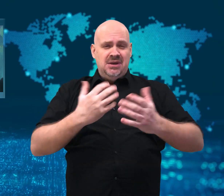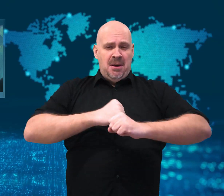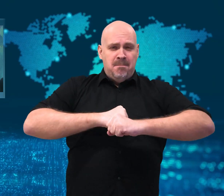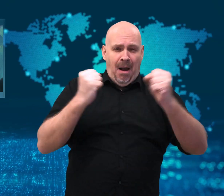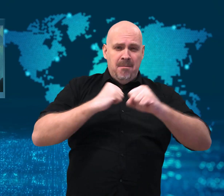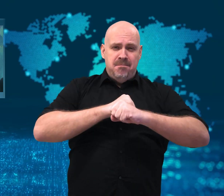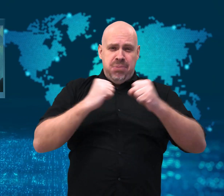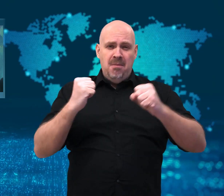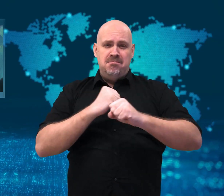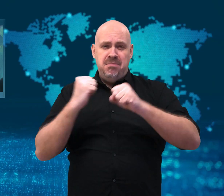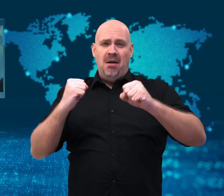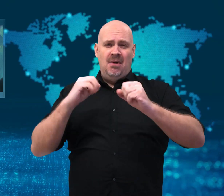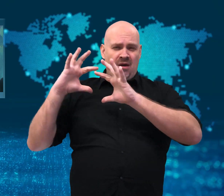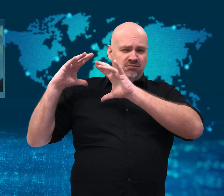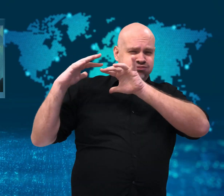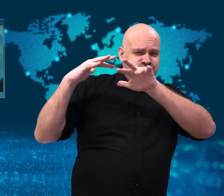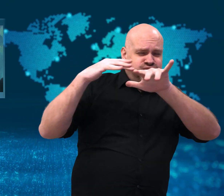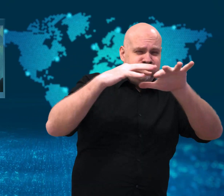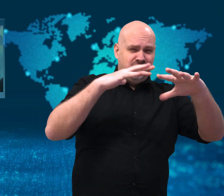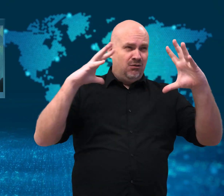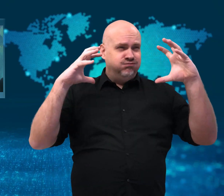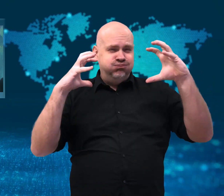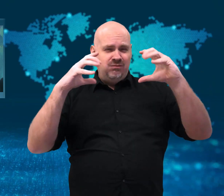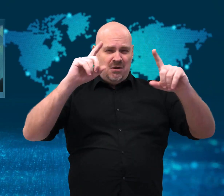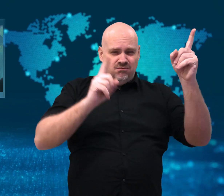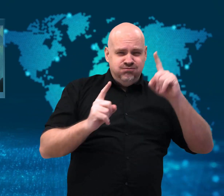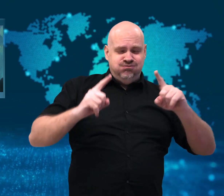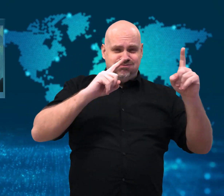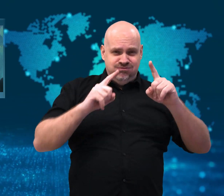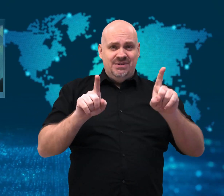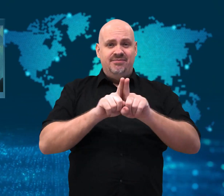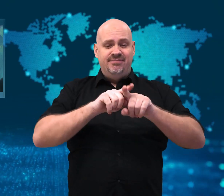thunder, and a tsunami.